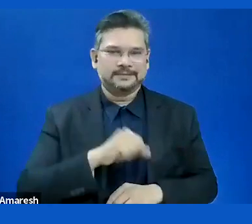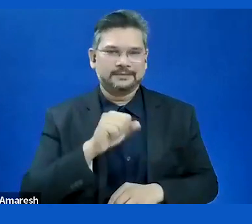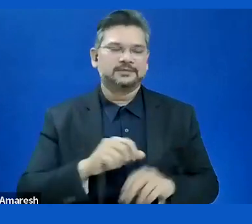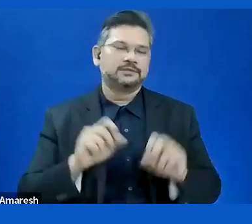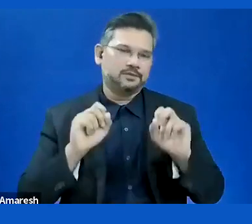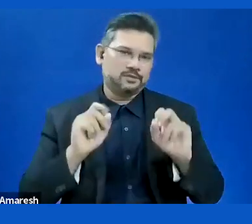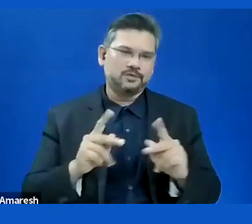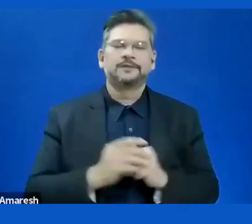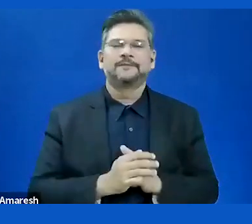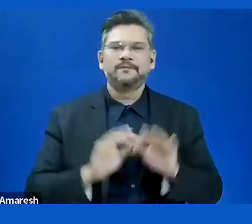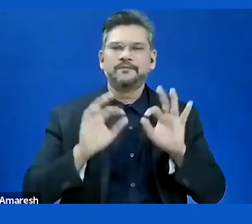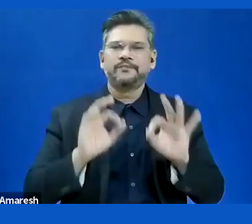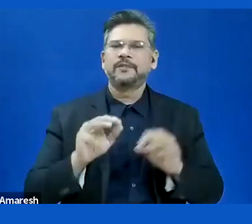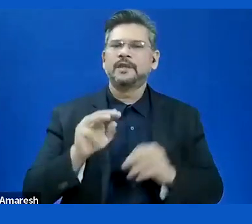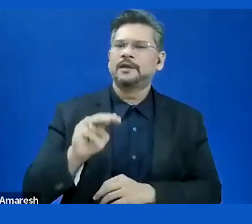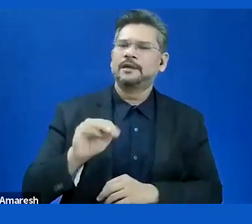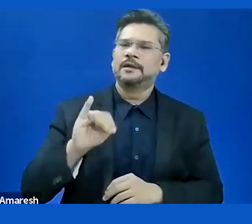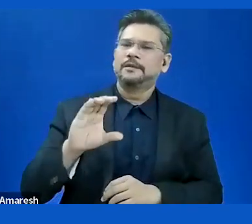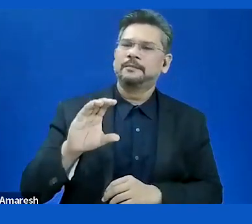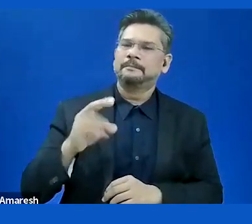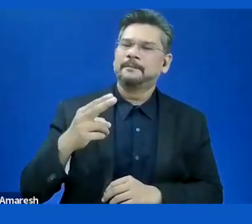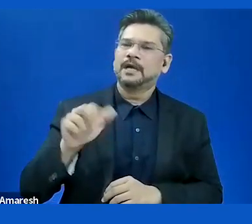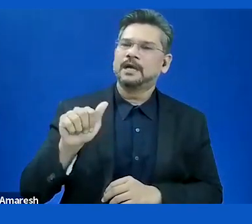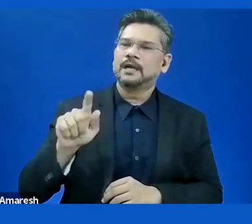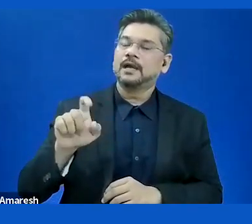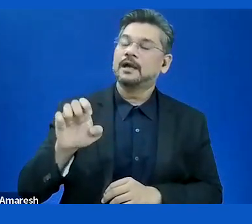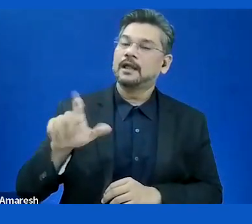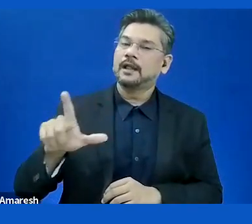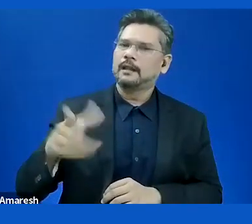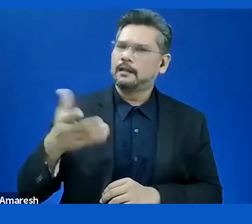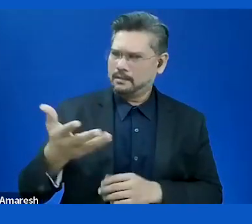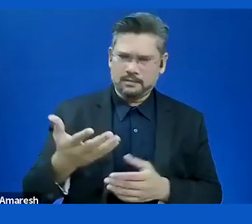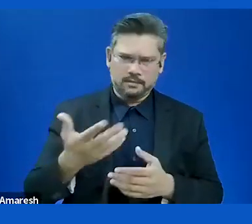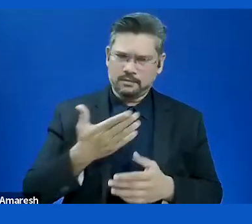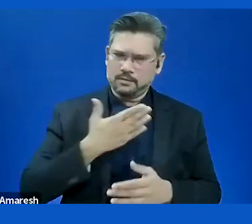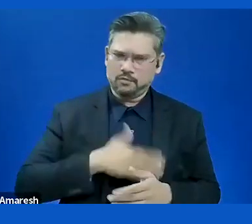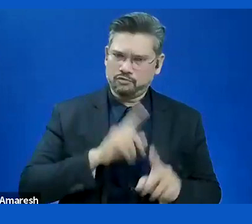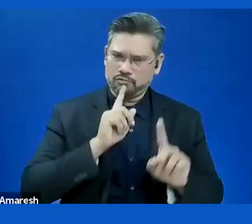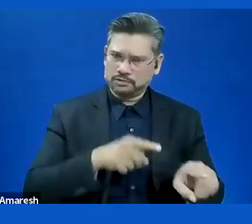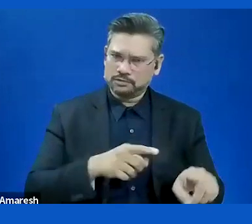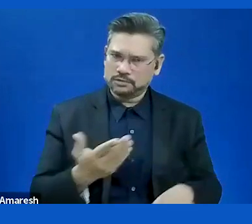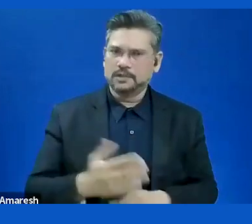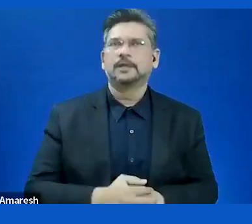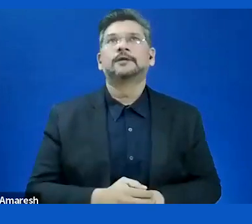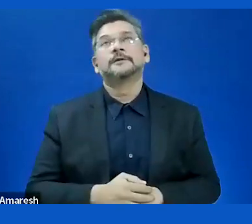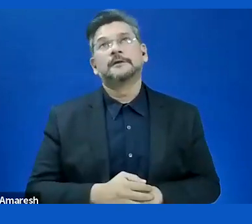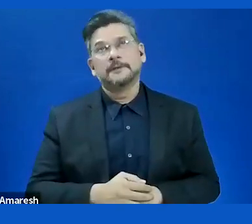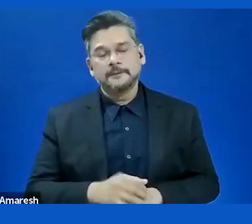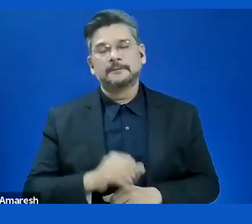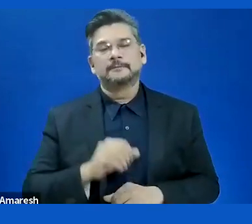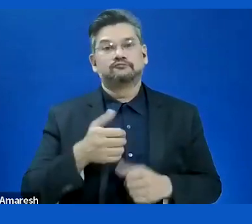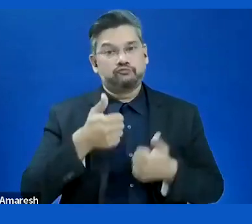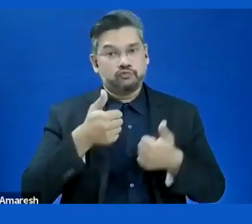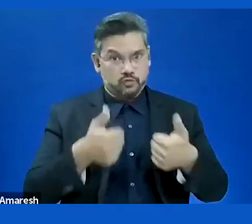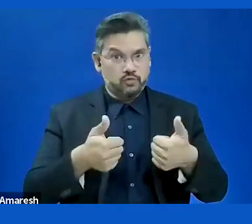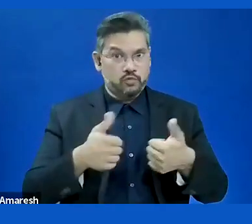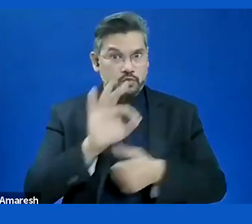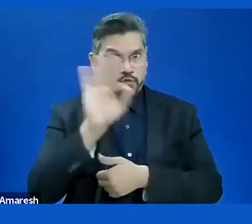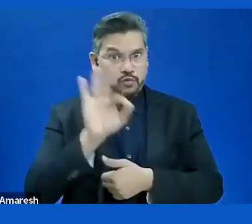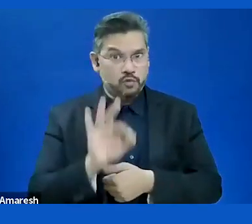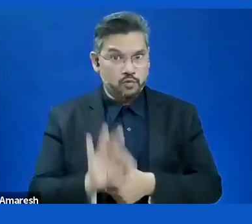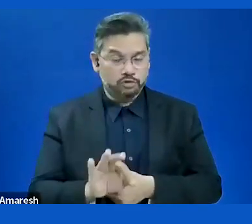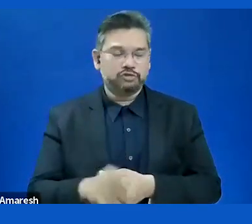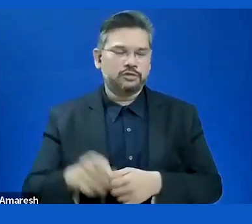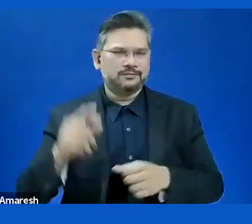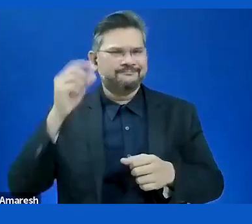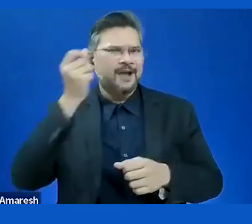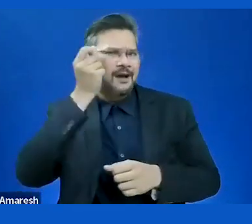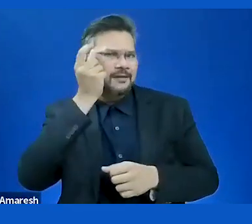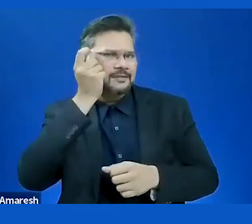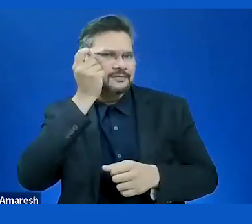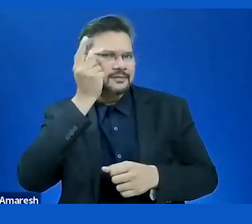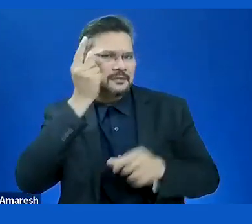MICHAEL DÜREN: Good question. Understandability is a part of accessibility. It is necessary. We